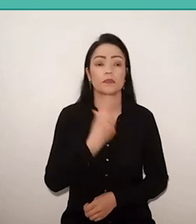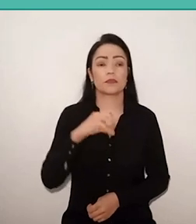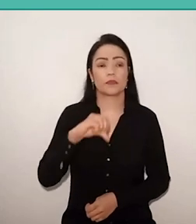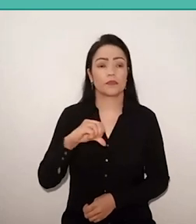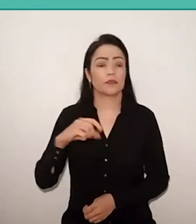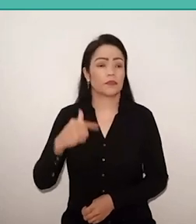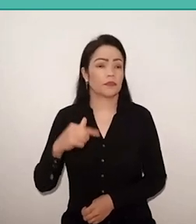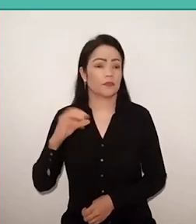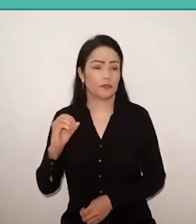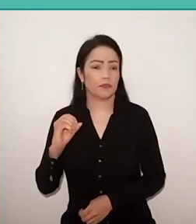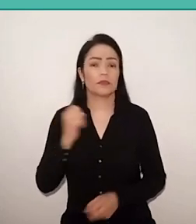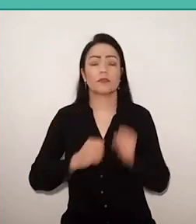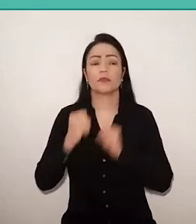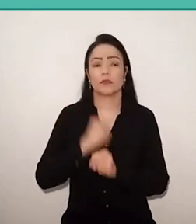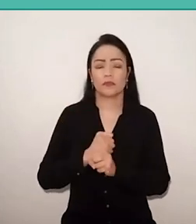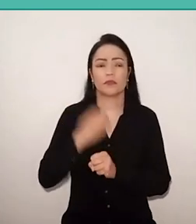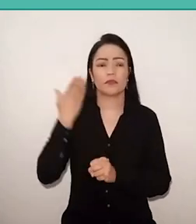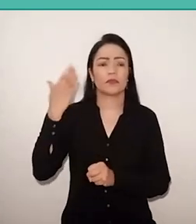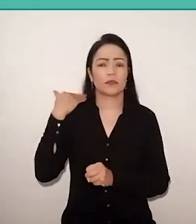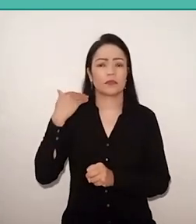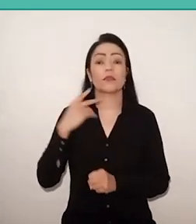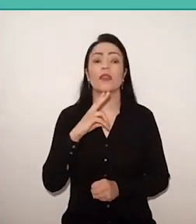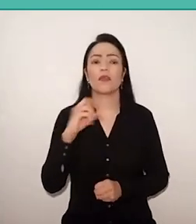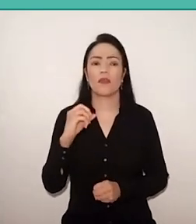we celebrate the fiftieth anniversary of one of the most read works,